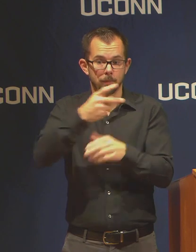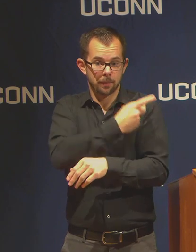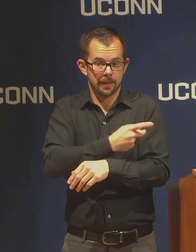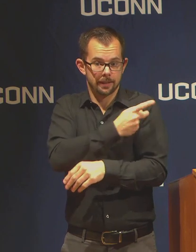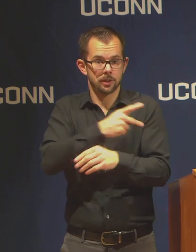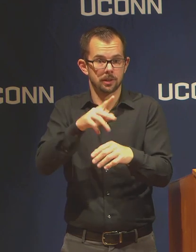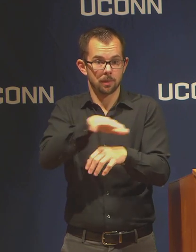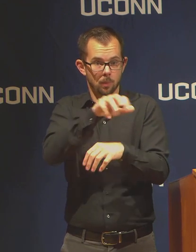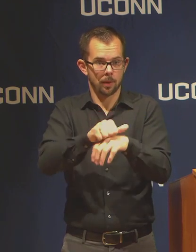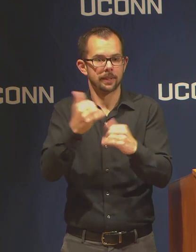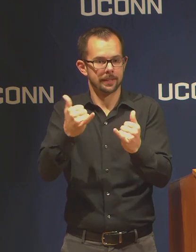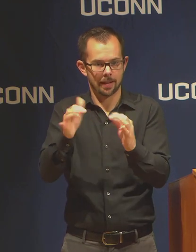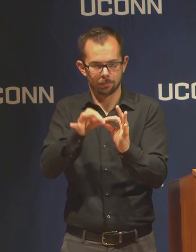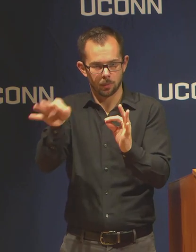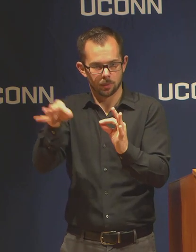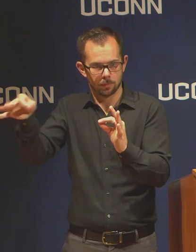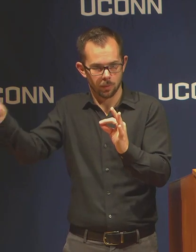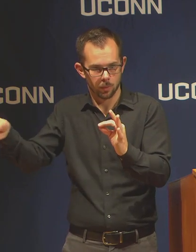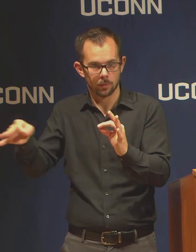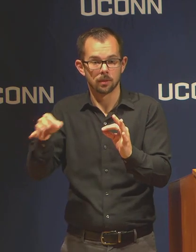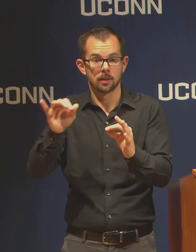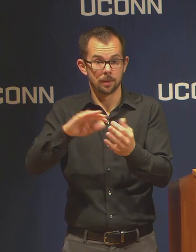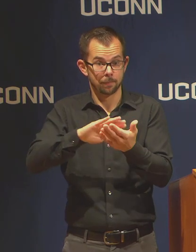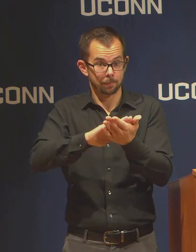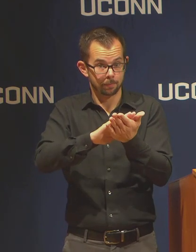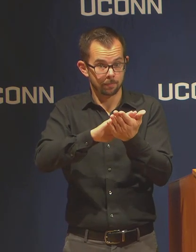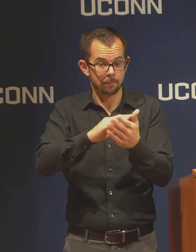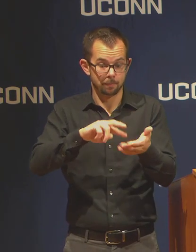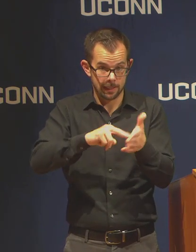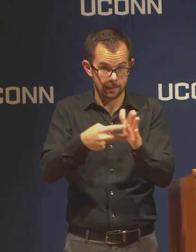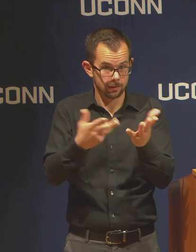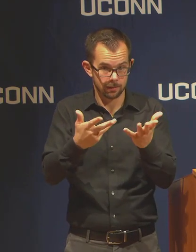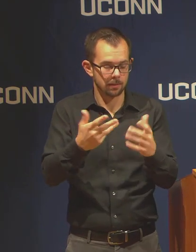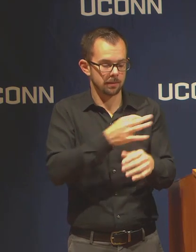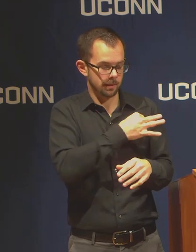And that frees up human resources as well as physical space.